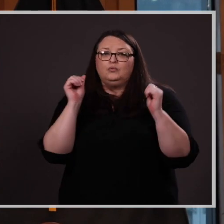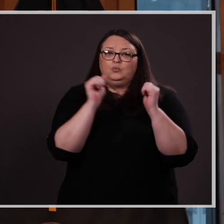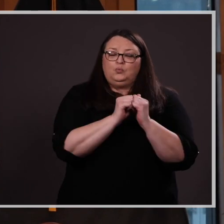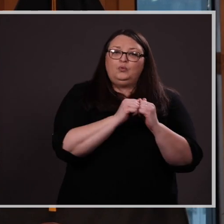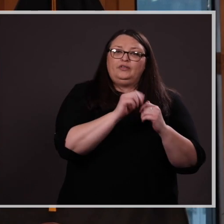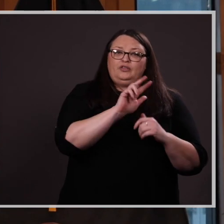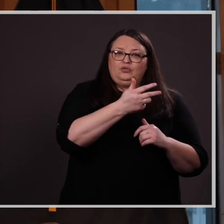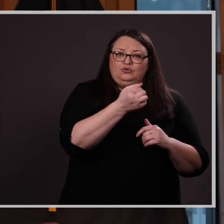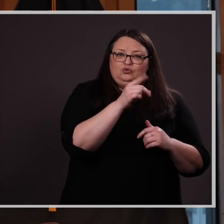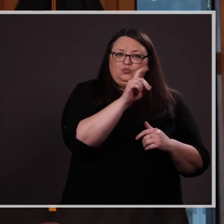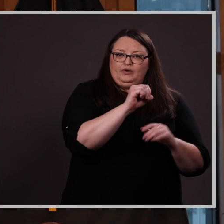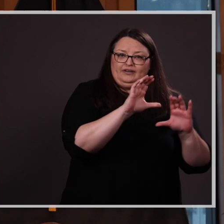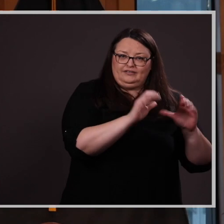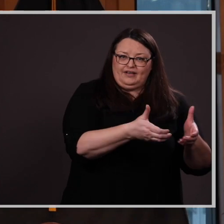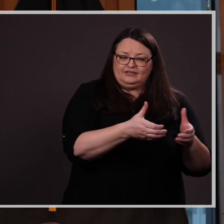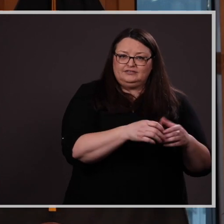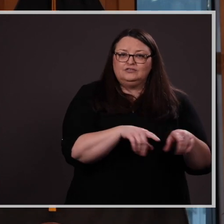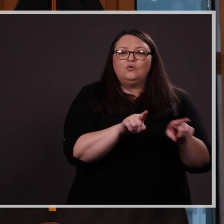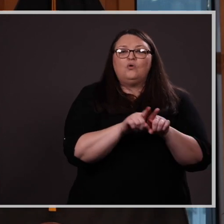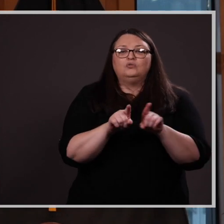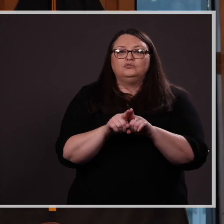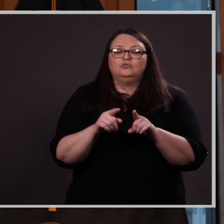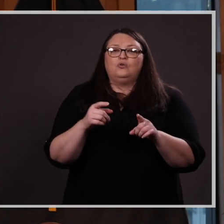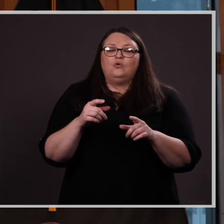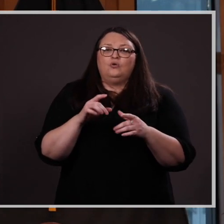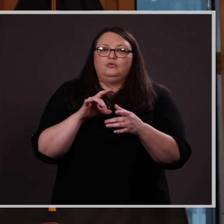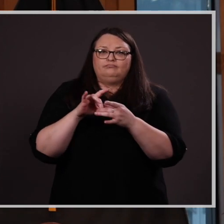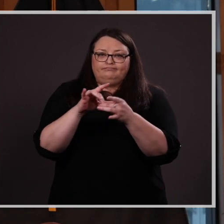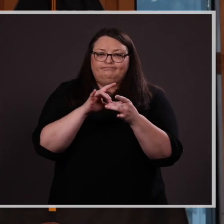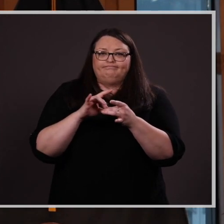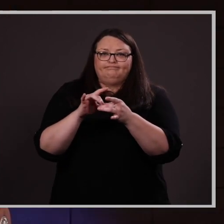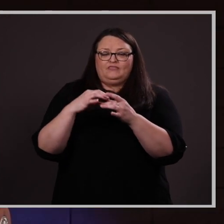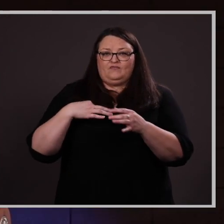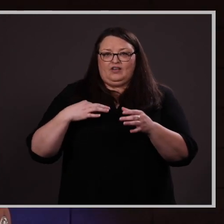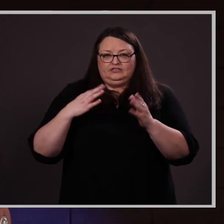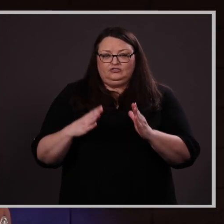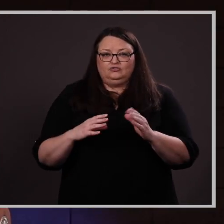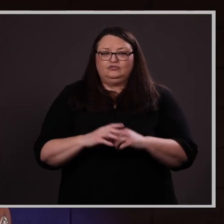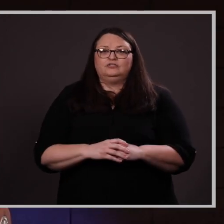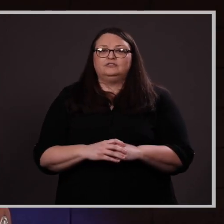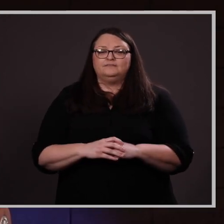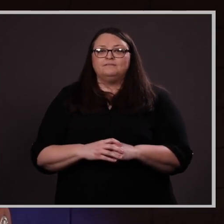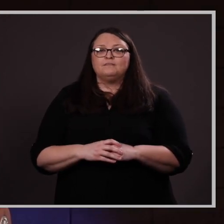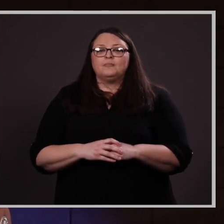program while serving as Interim Volunteer Coordinator. In addition to school and her